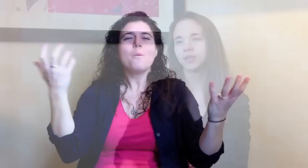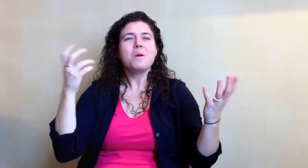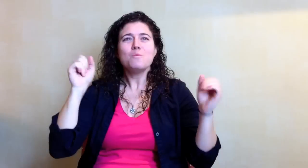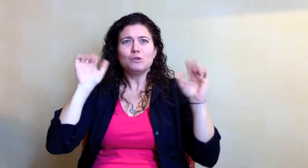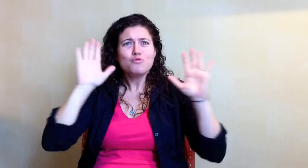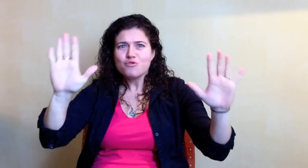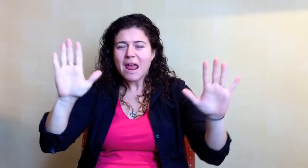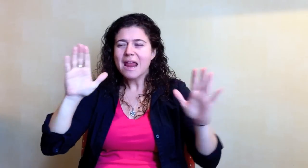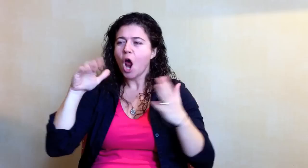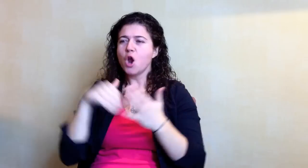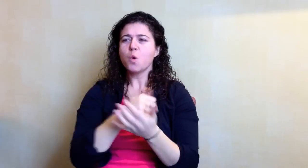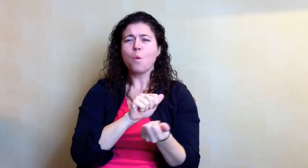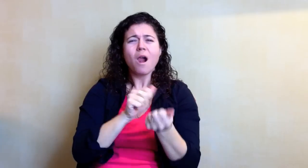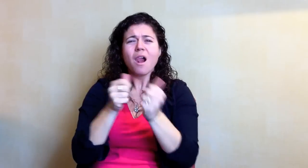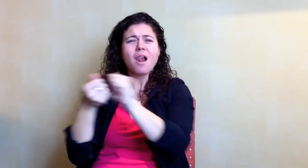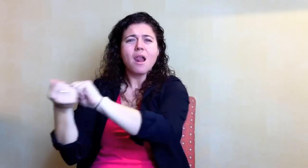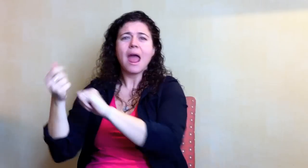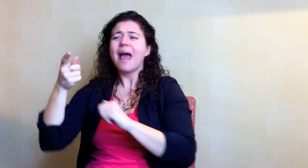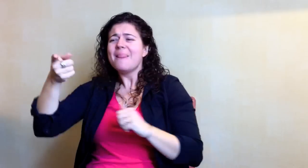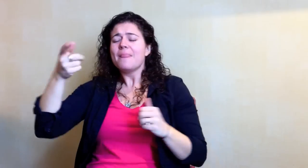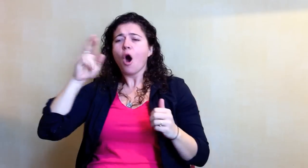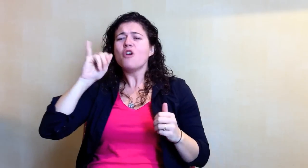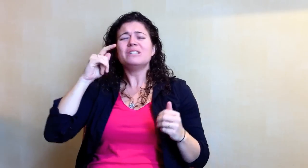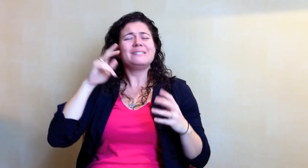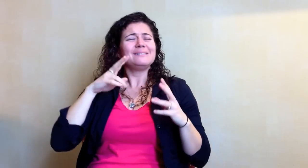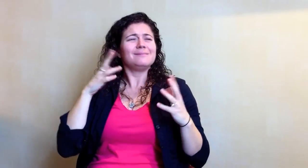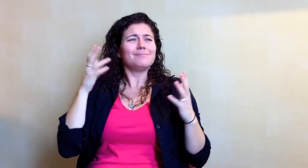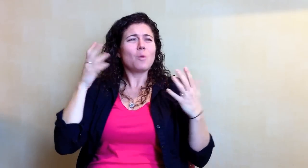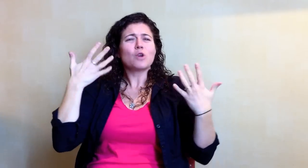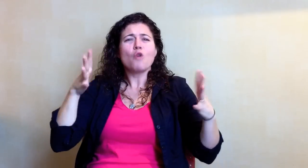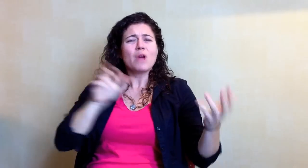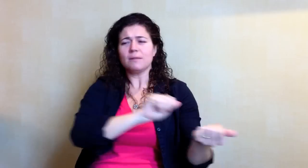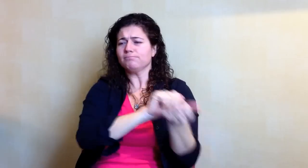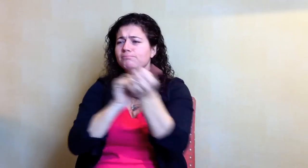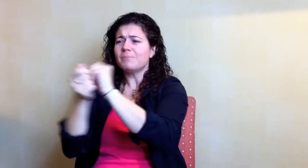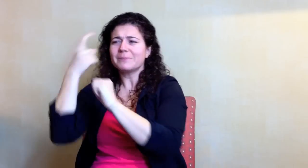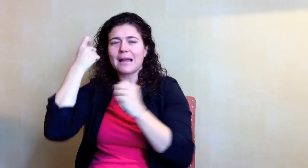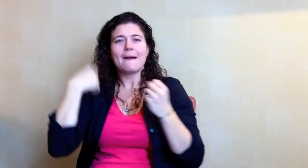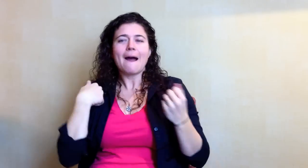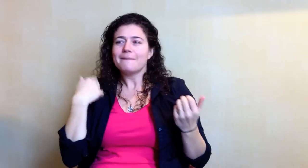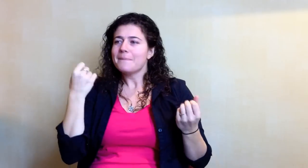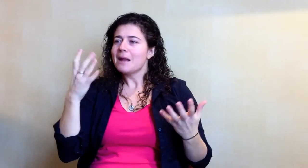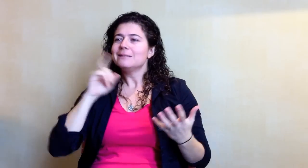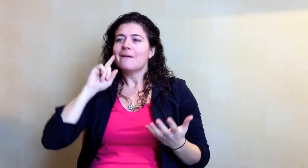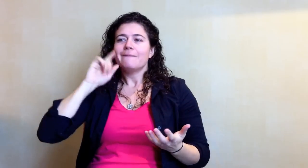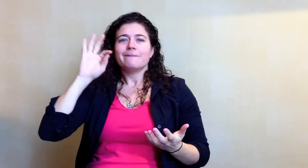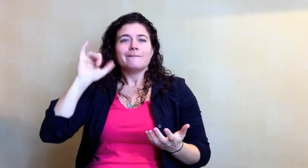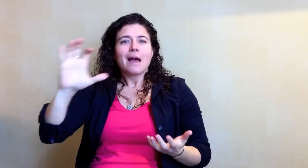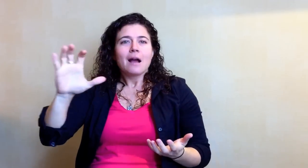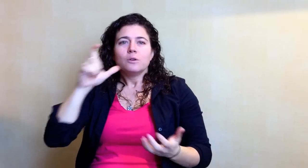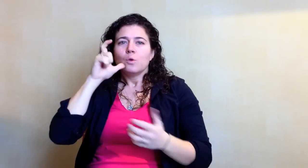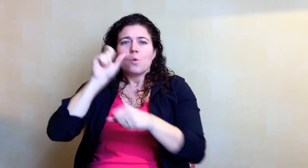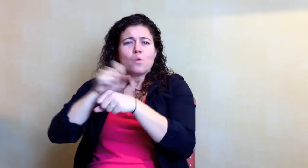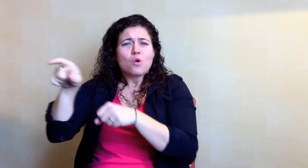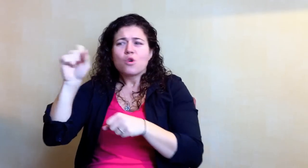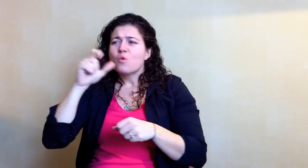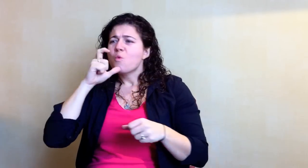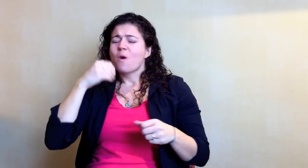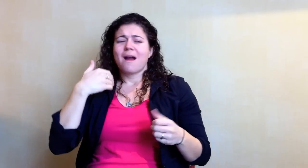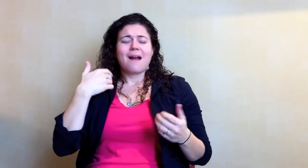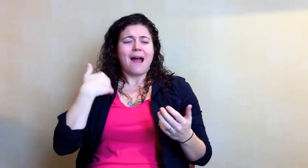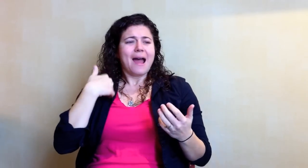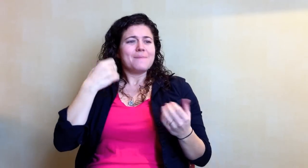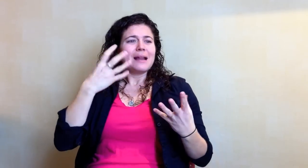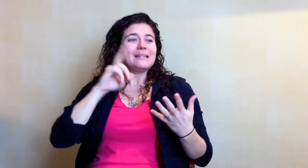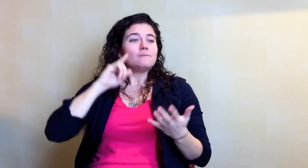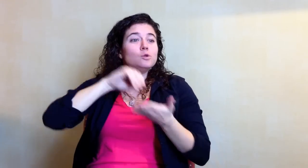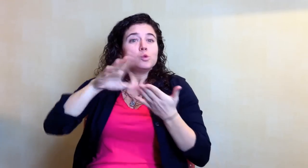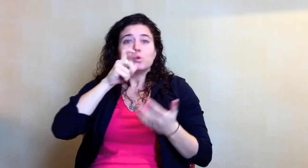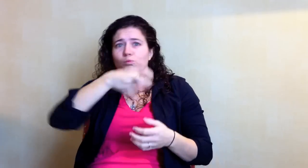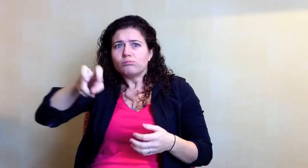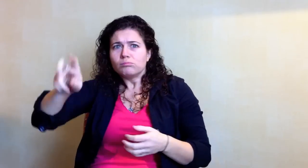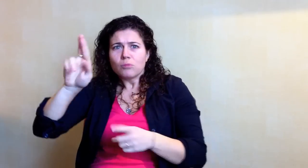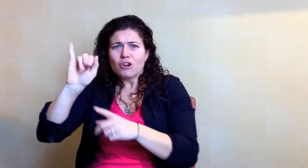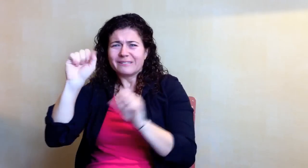It was great, a huge change. RIT has already adjusted some due to the Deaf faculty who worked there, students being transferred to RIT...